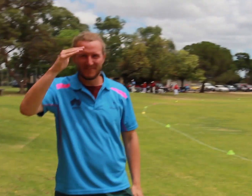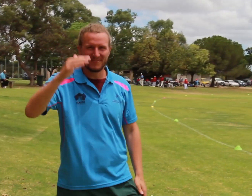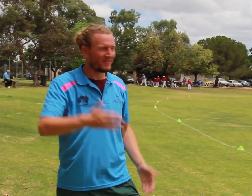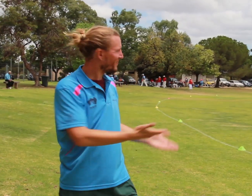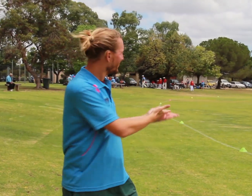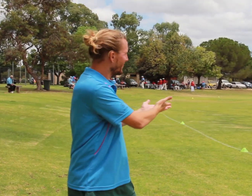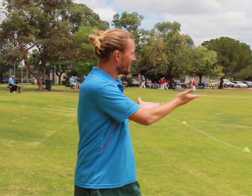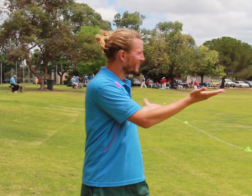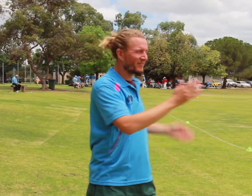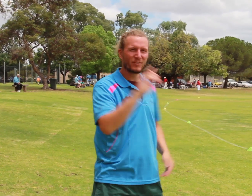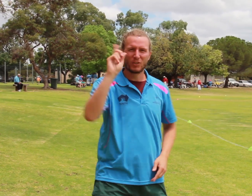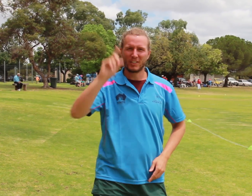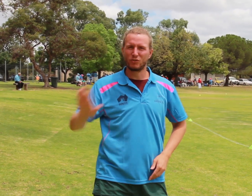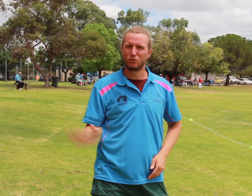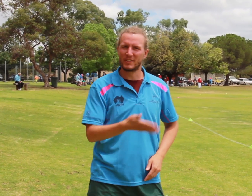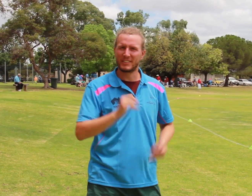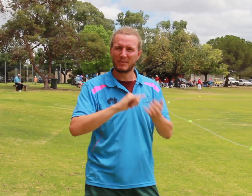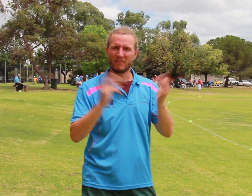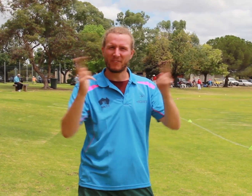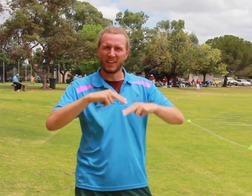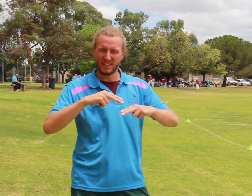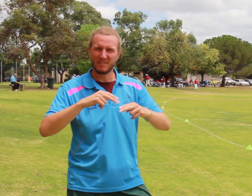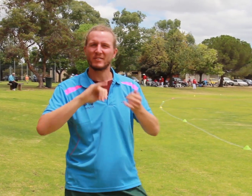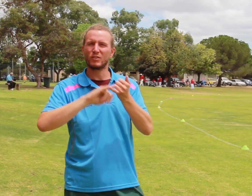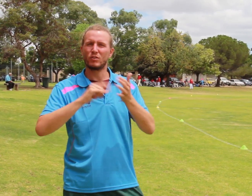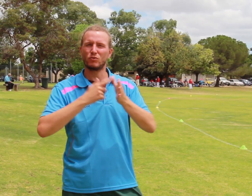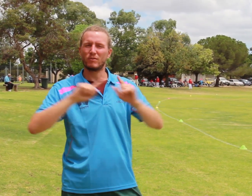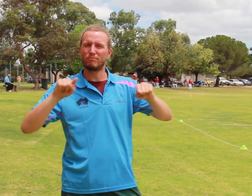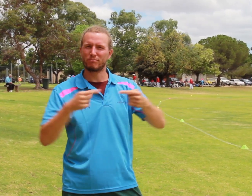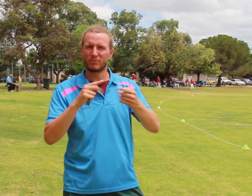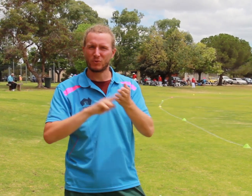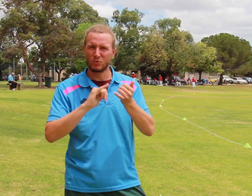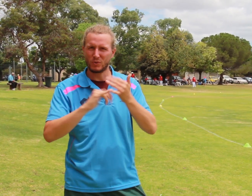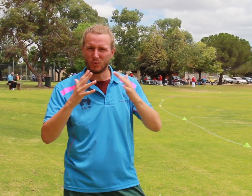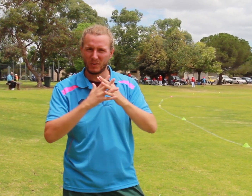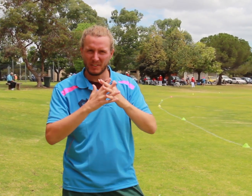Hi! So here today is the cricket semi-final. South Australia versus New South Wales.